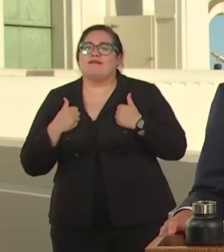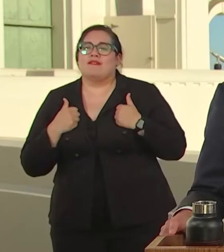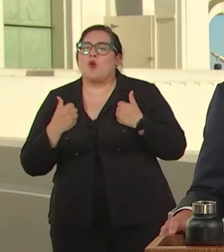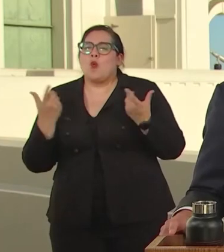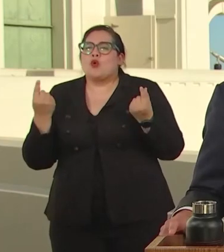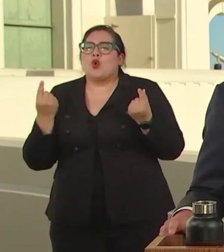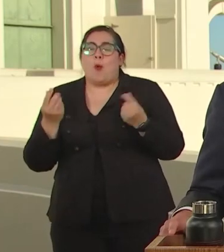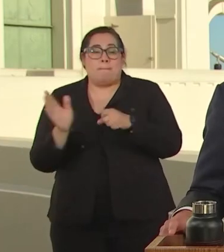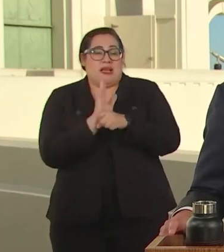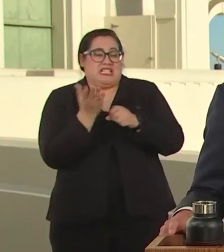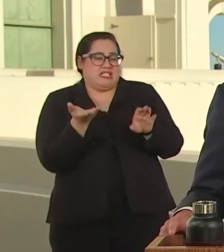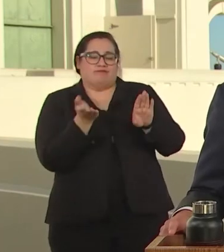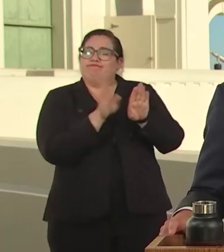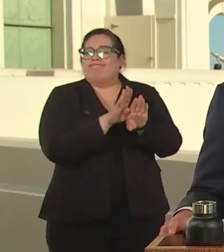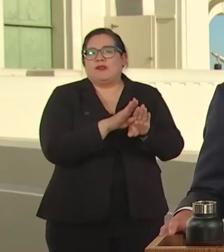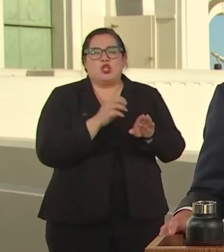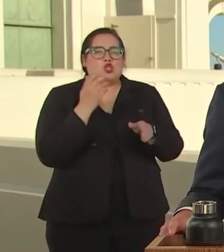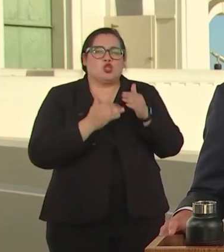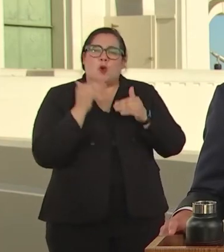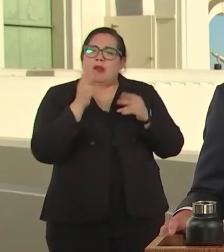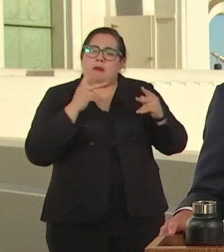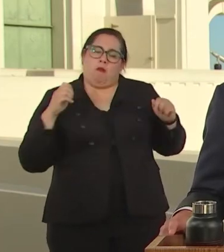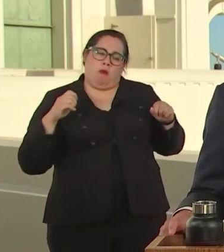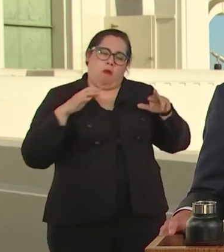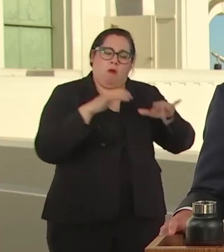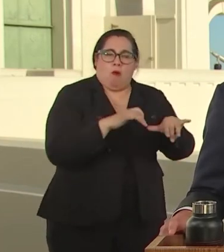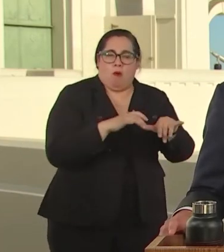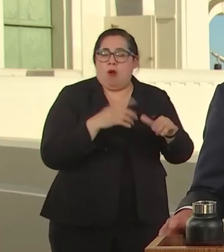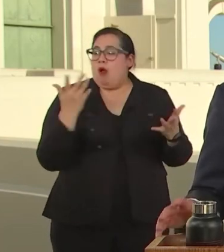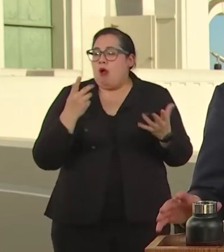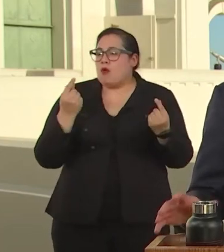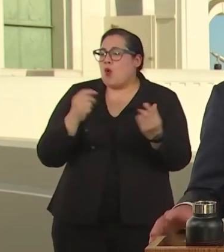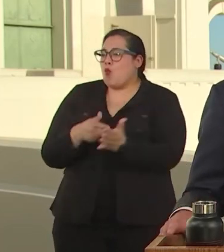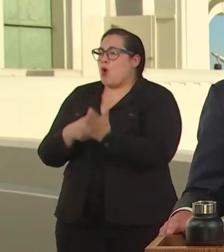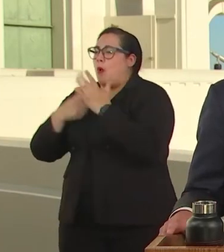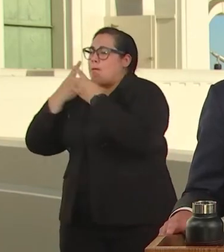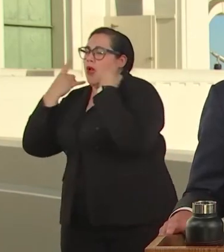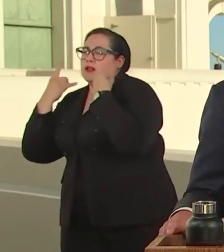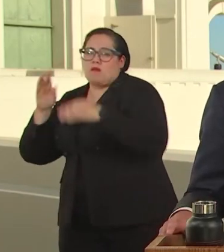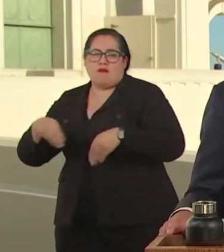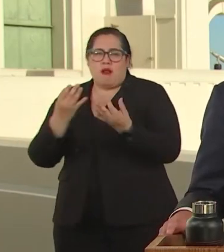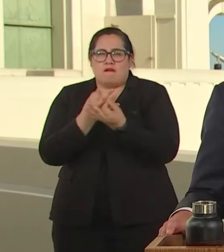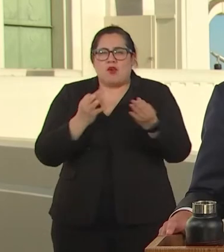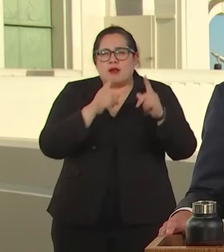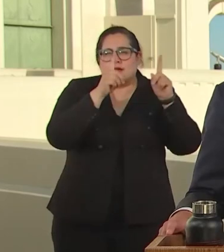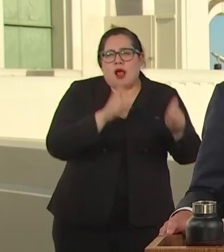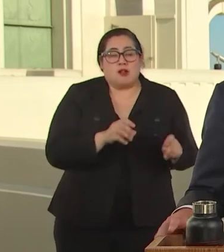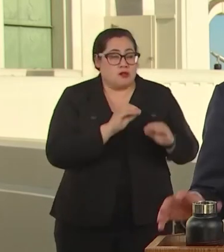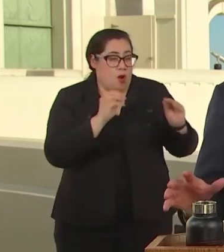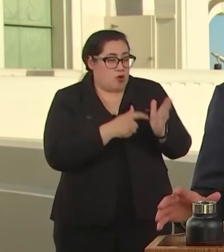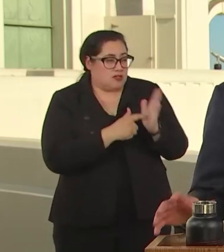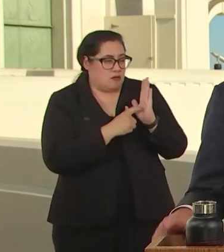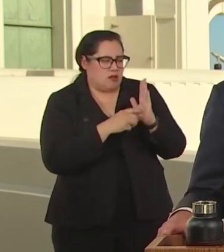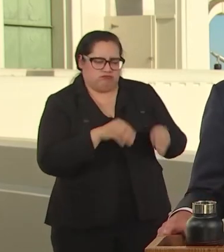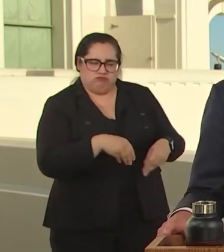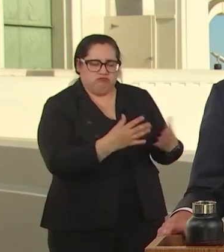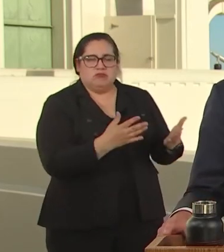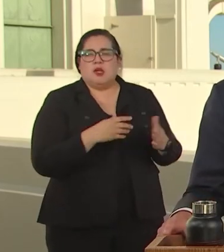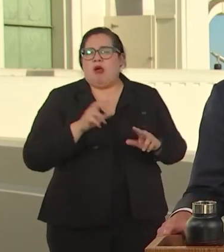TO REQUIRING MASKS. TO PROVIDING FREE TESTING, TO STOCKING OUR HOSPITALS WITH